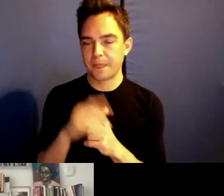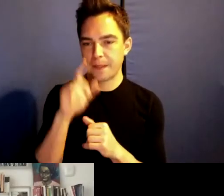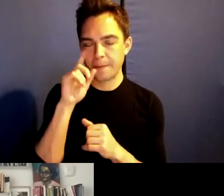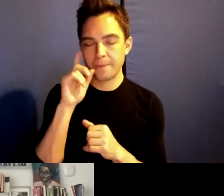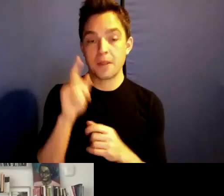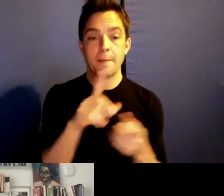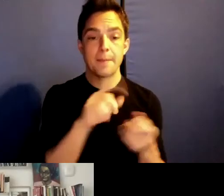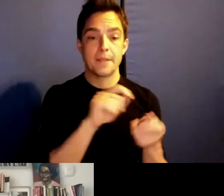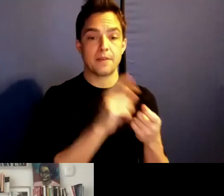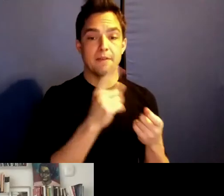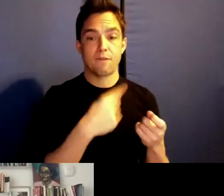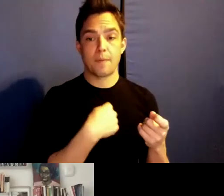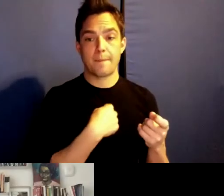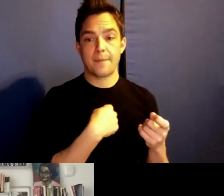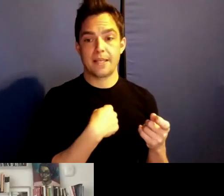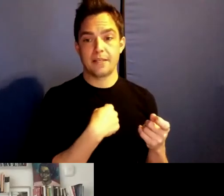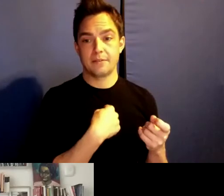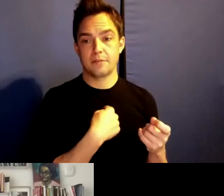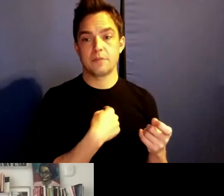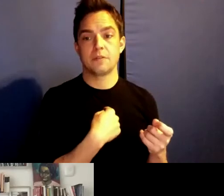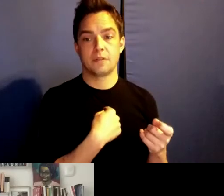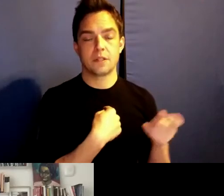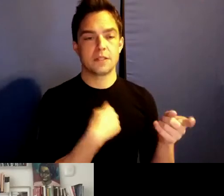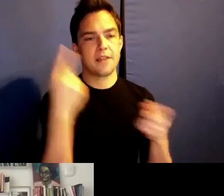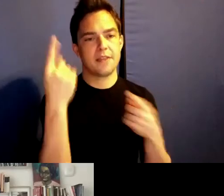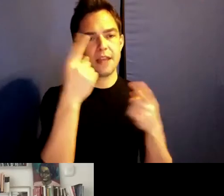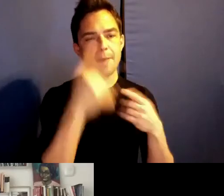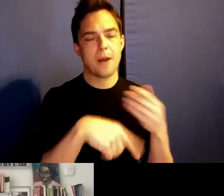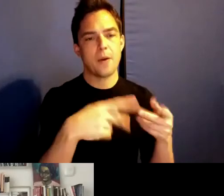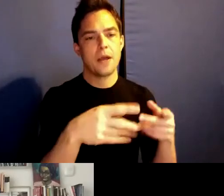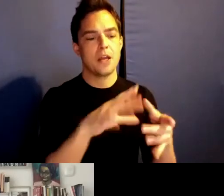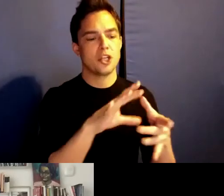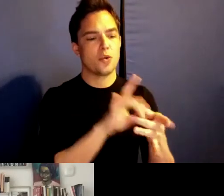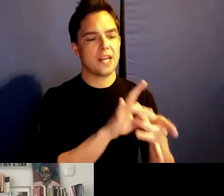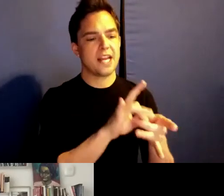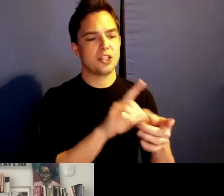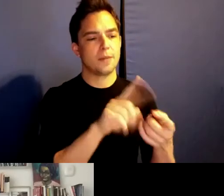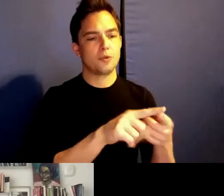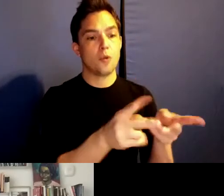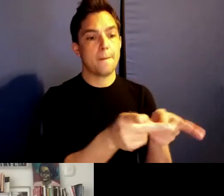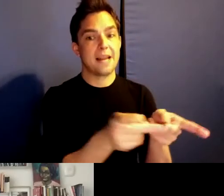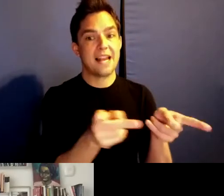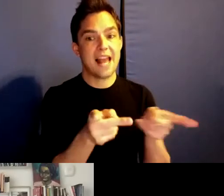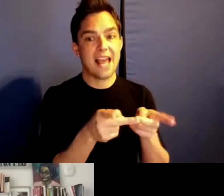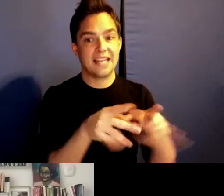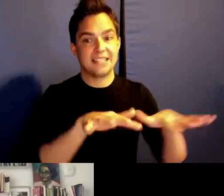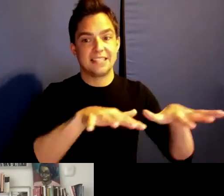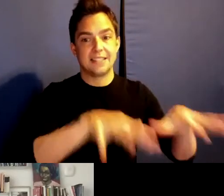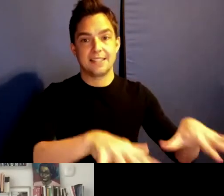a lot about place, relationship to place. I think there is such a beautiful and necessary